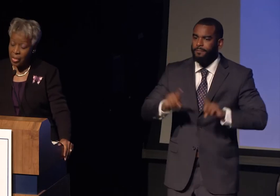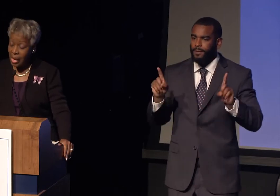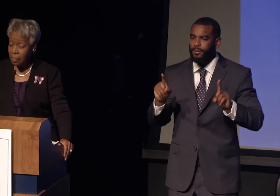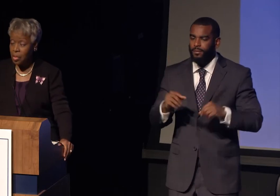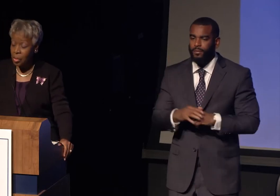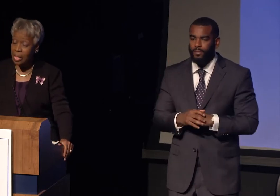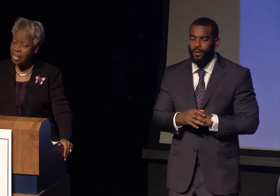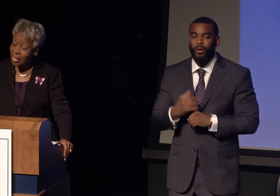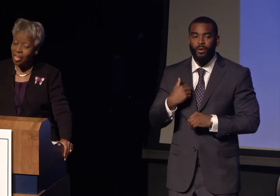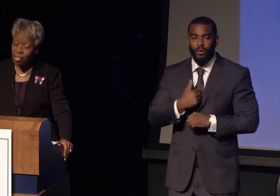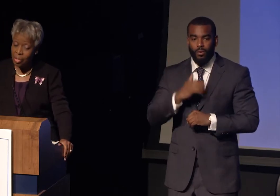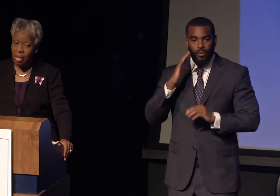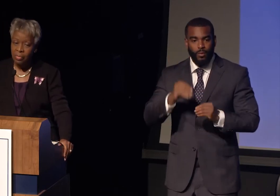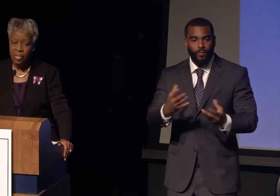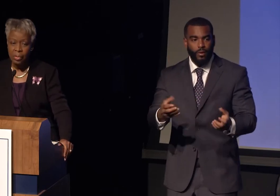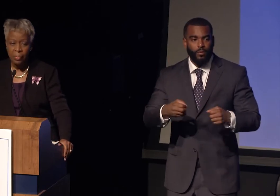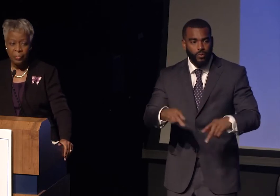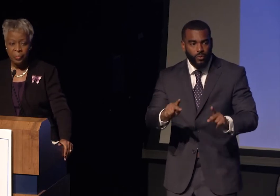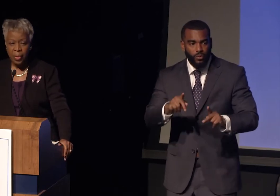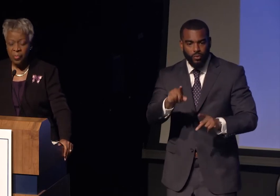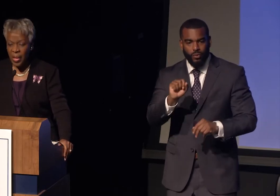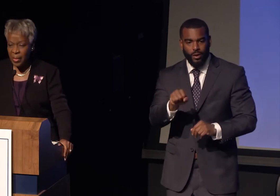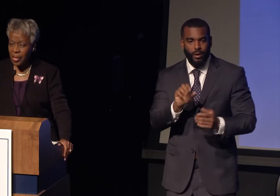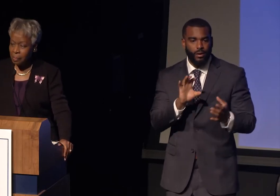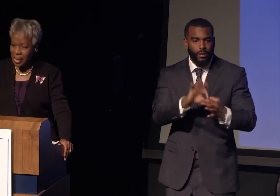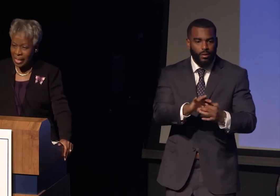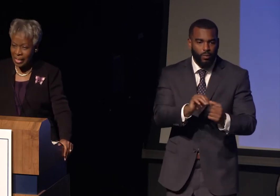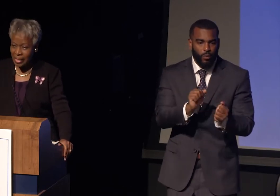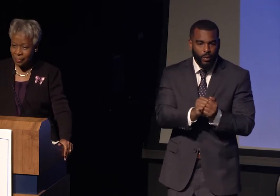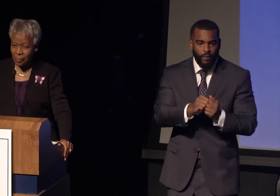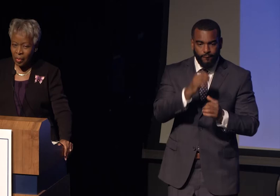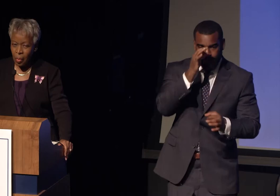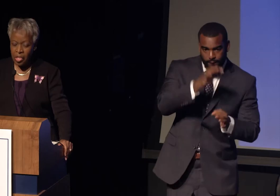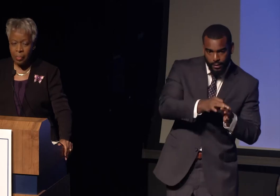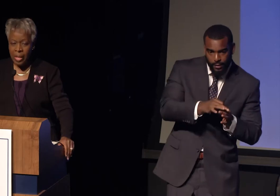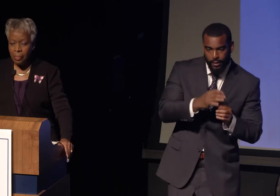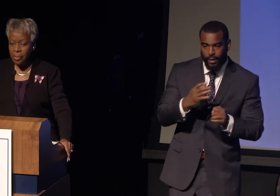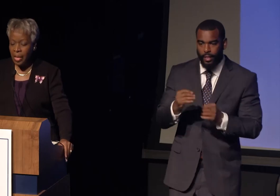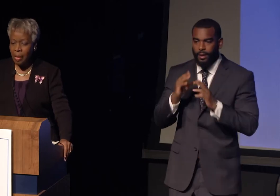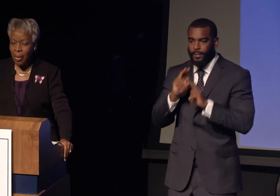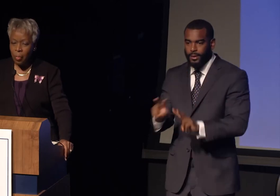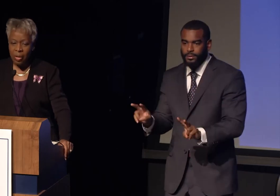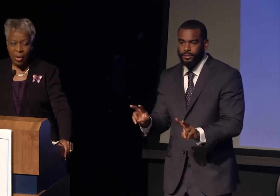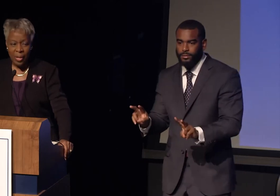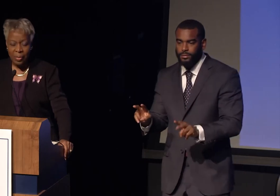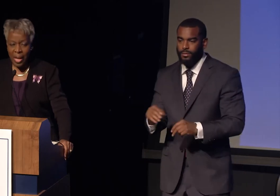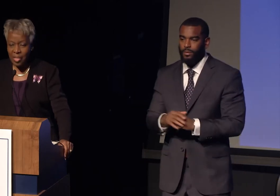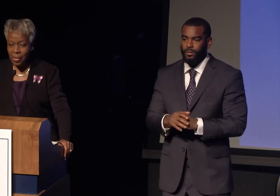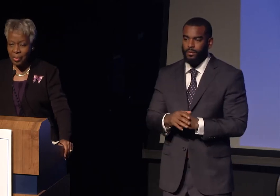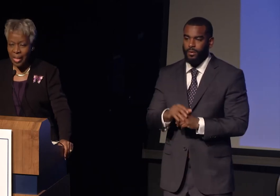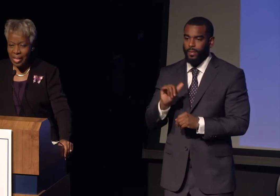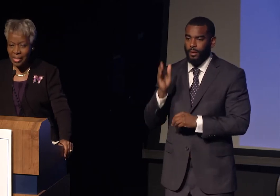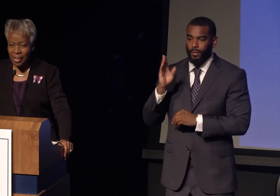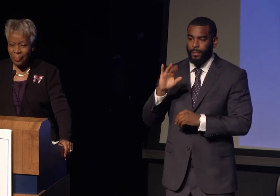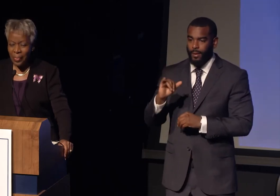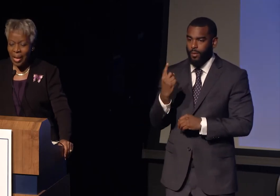give you an opportunity to connect yourself to basic peace being presented by one of our international guests.